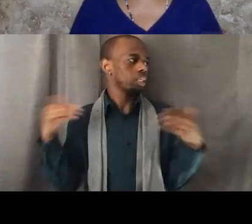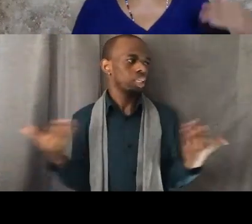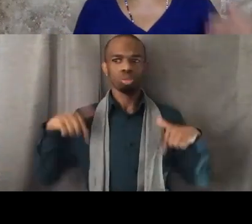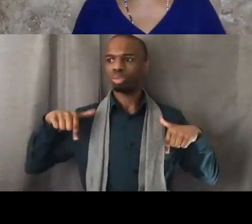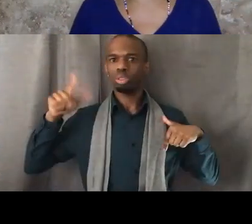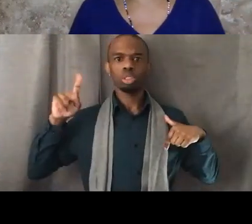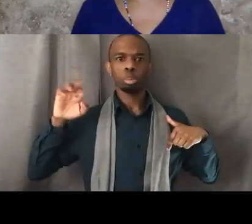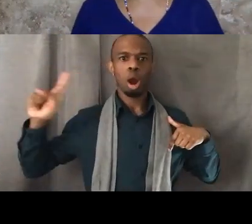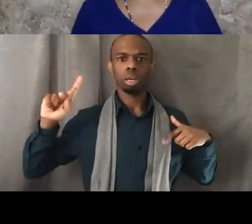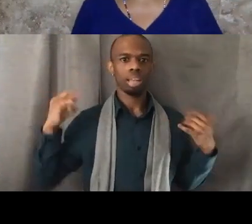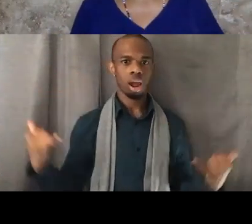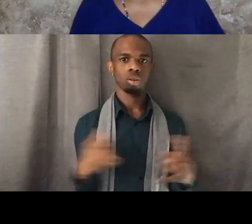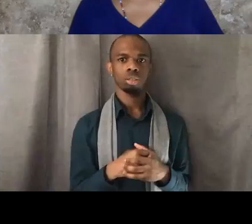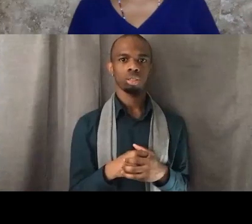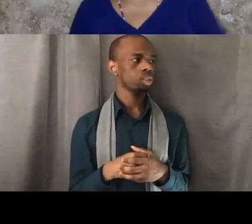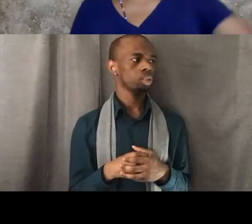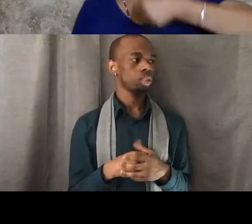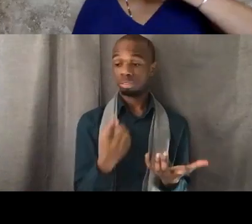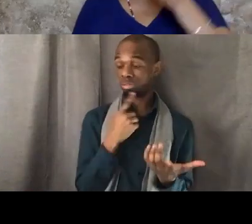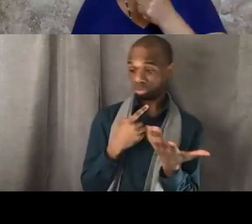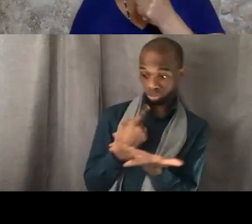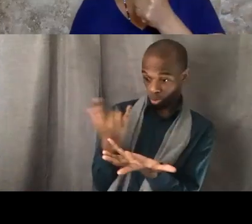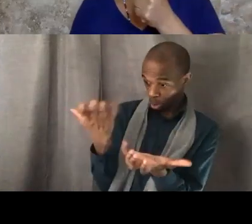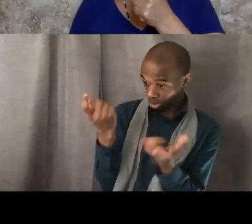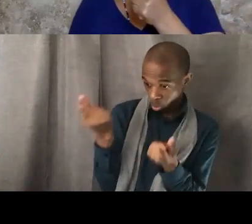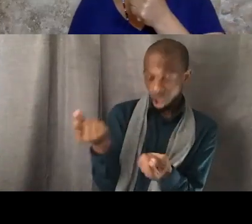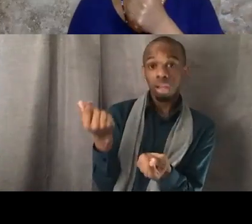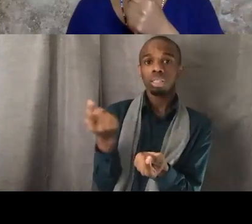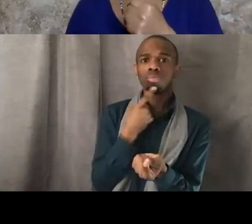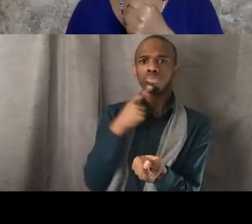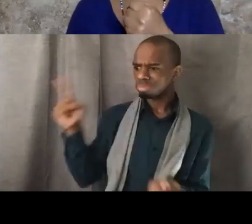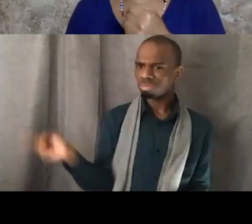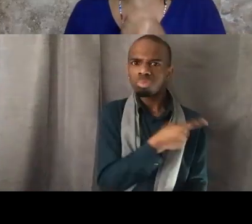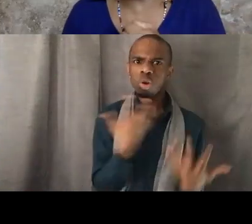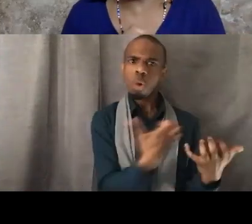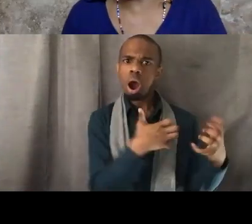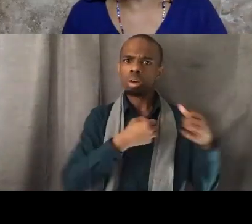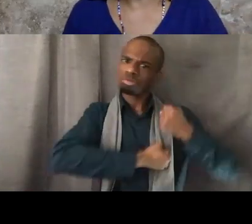She said, "I wanna march." So I grabbed my bull horn and I go, "Okay, so we're gonna march."